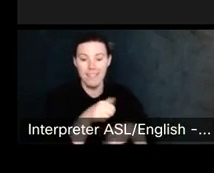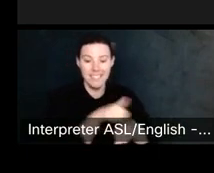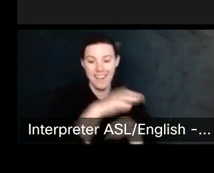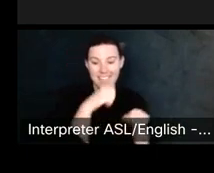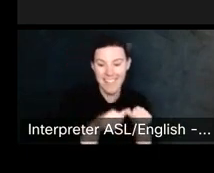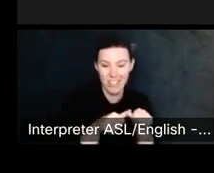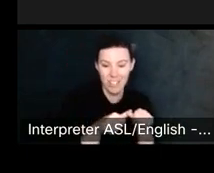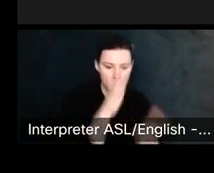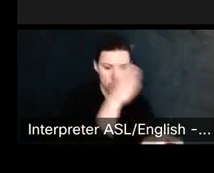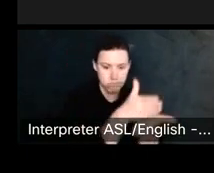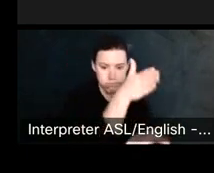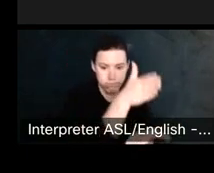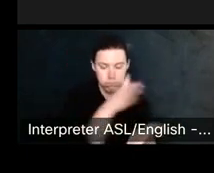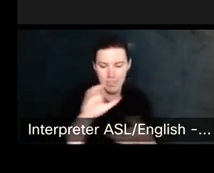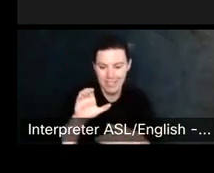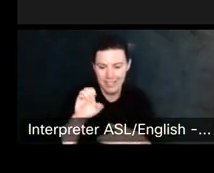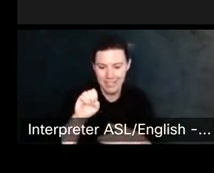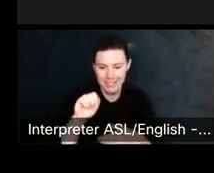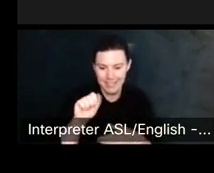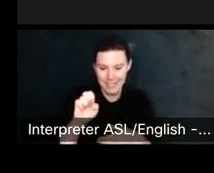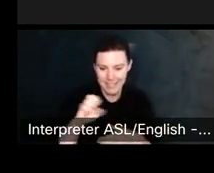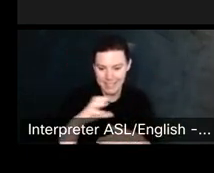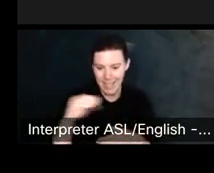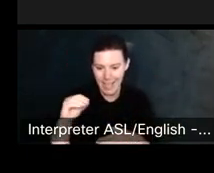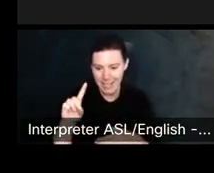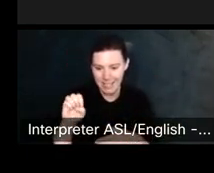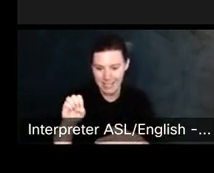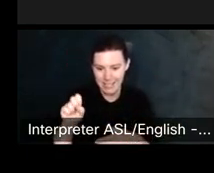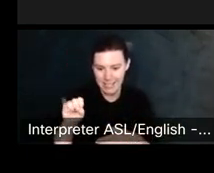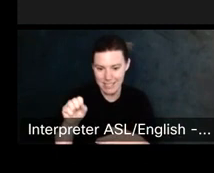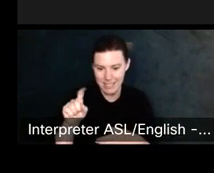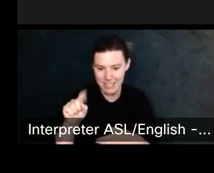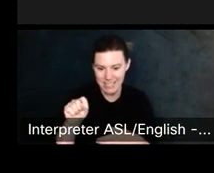That is copyright in a very, very, very quick nutshell.